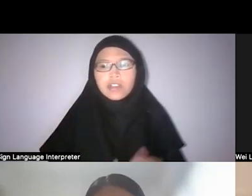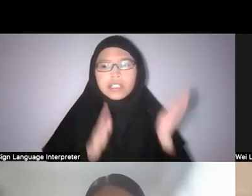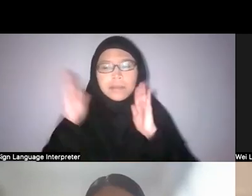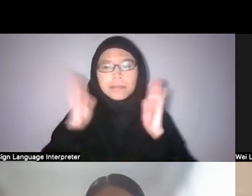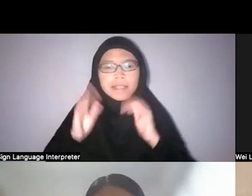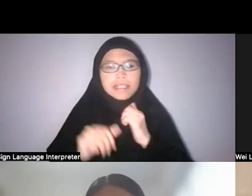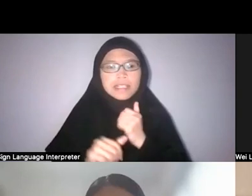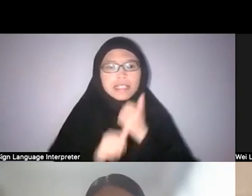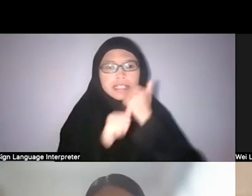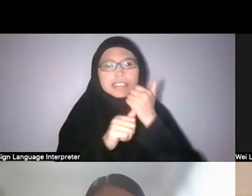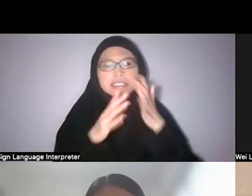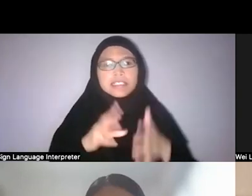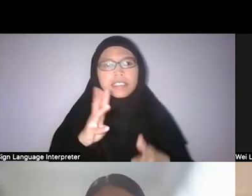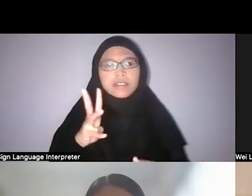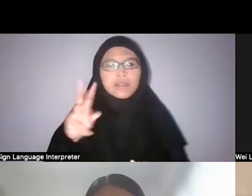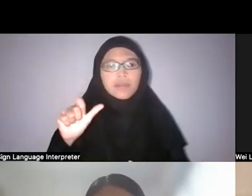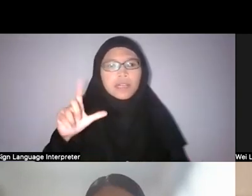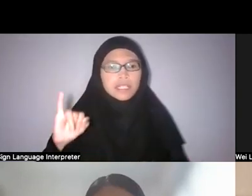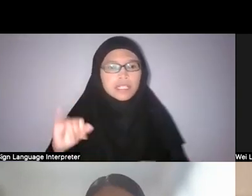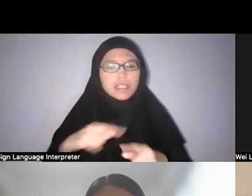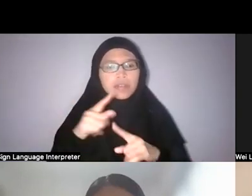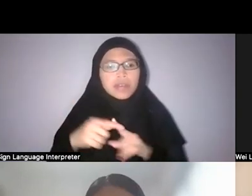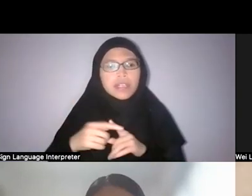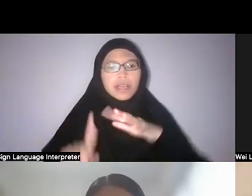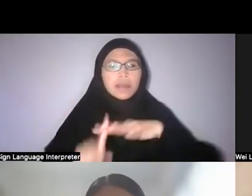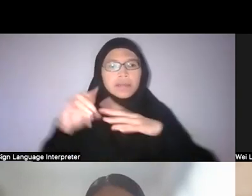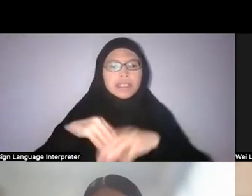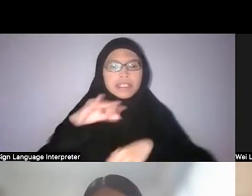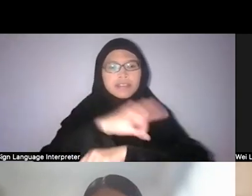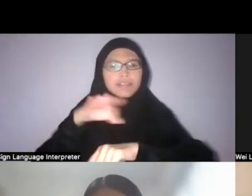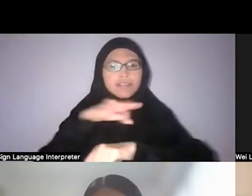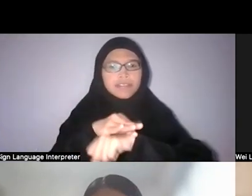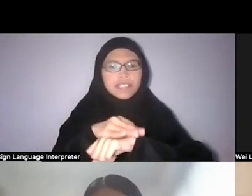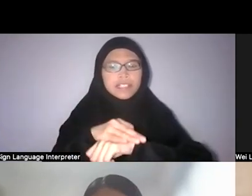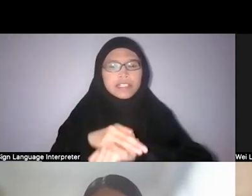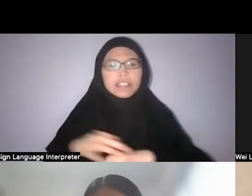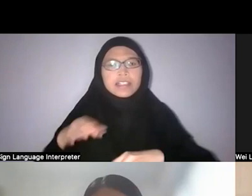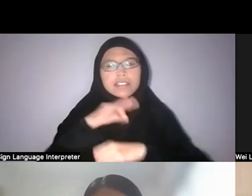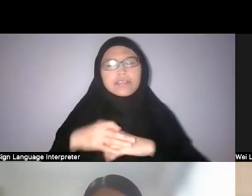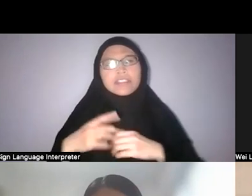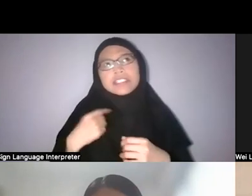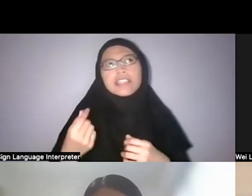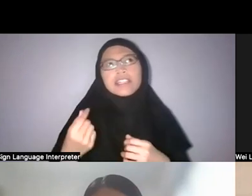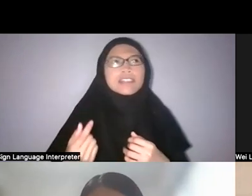And the work feels to me like a mirror image that actually subverts how Ali is officially remembered, right?